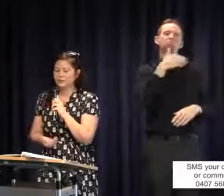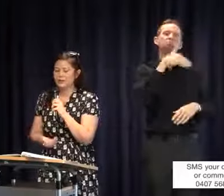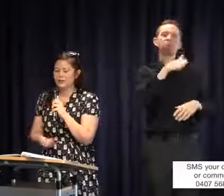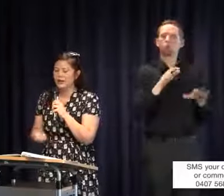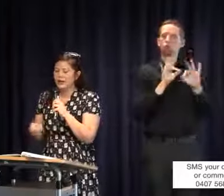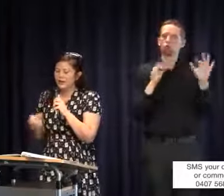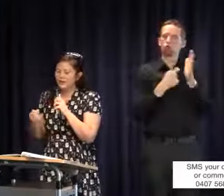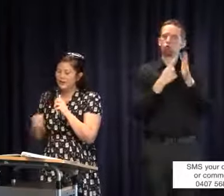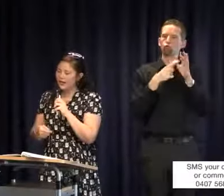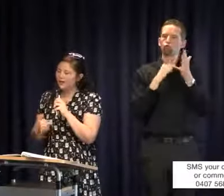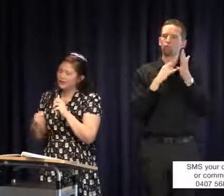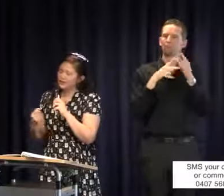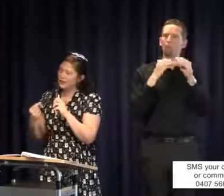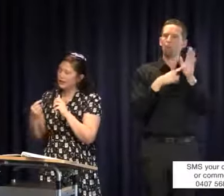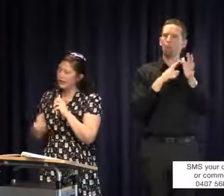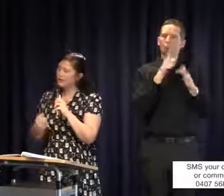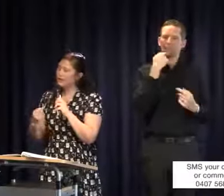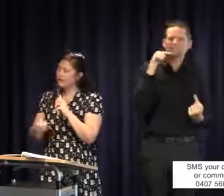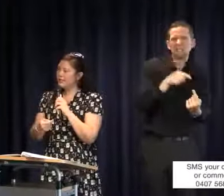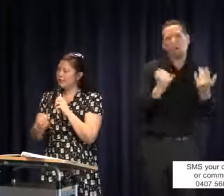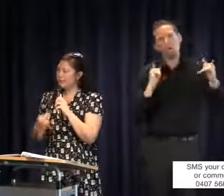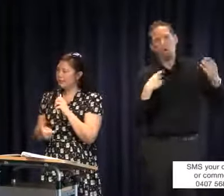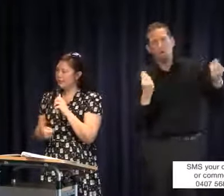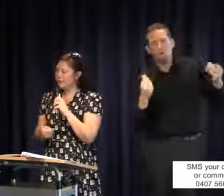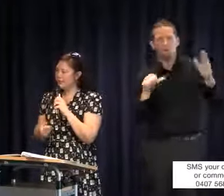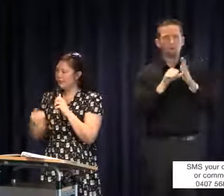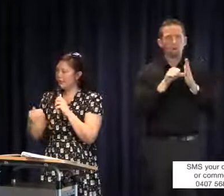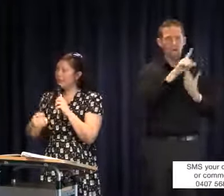to money. Then I had a look at what level of funding my daughter was entitled to. They